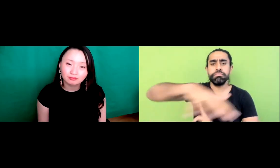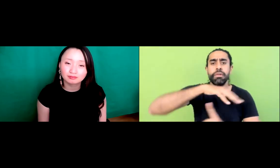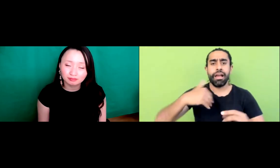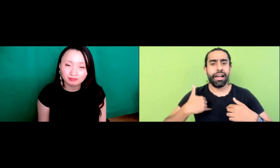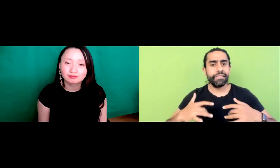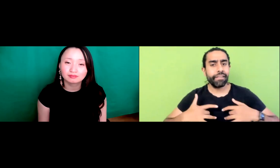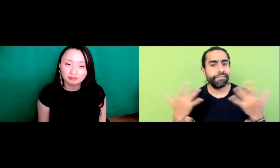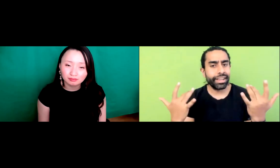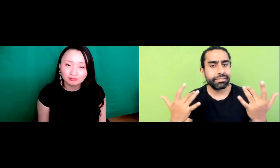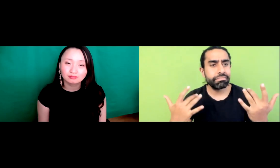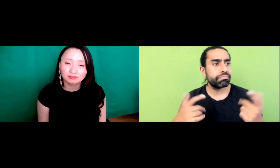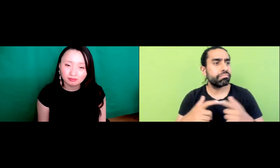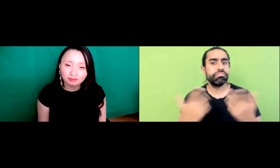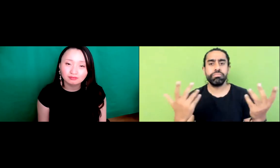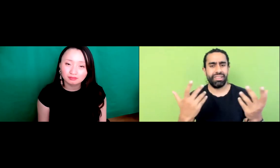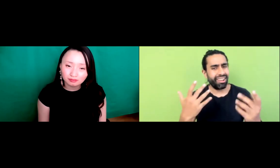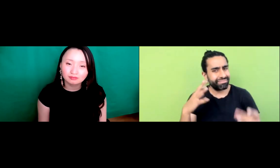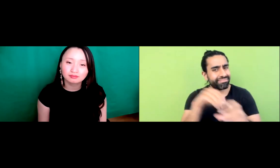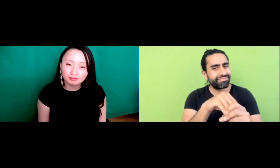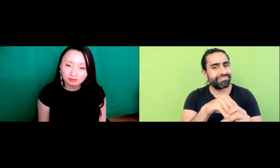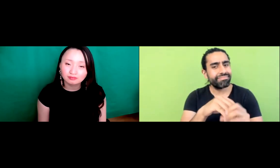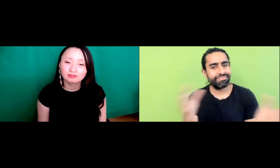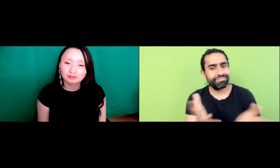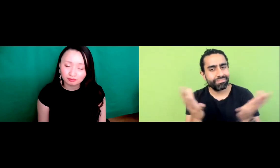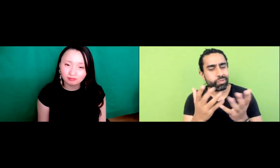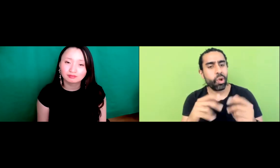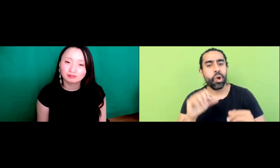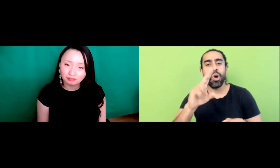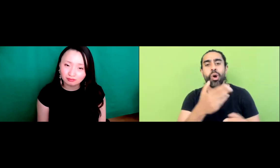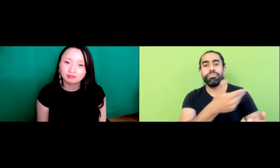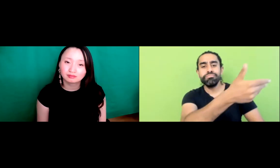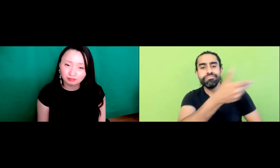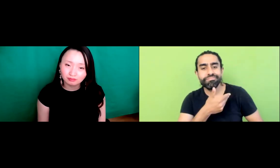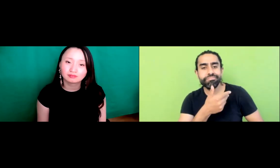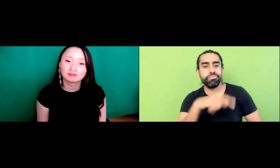they also see that the community around them that there are events that go on and you encourage,